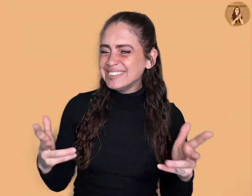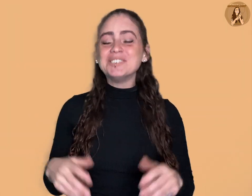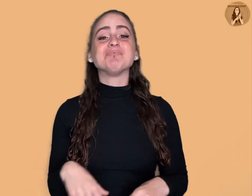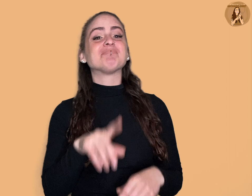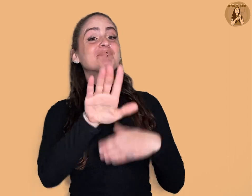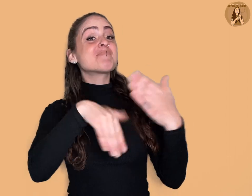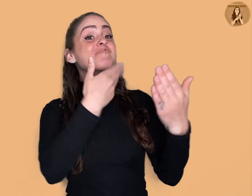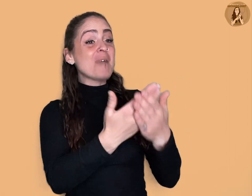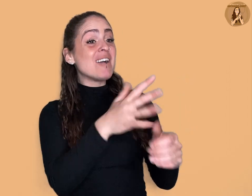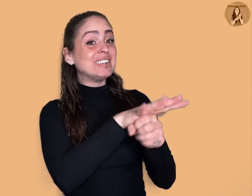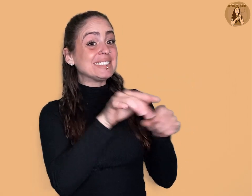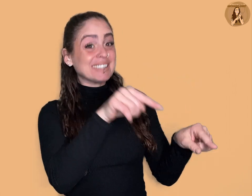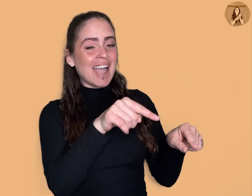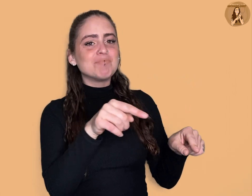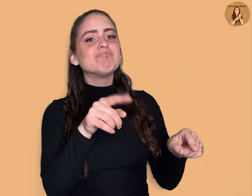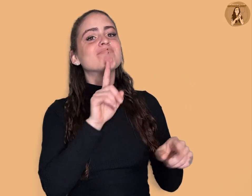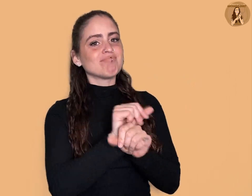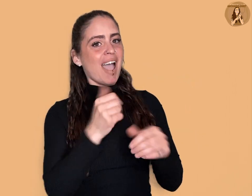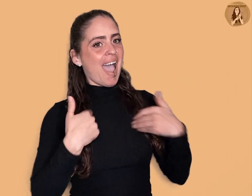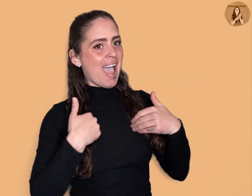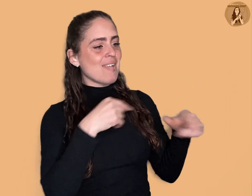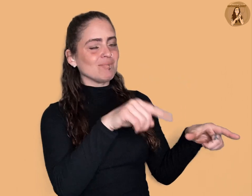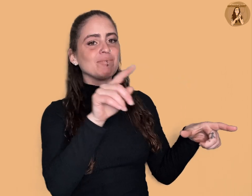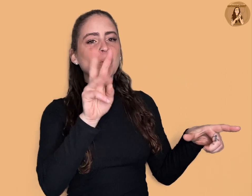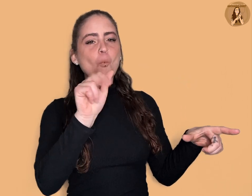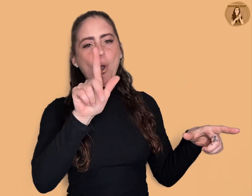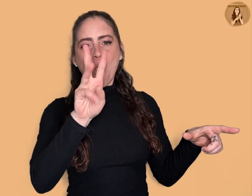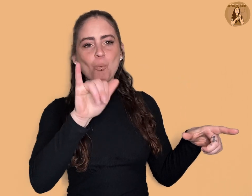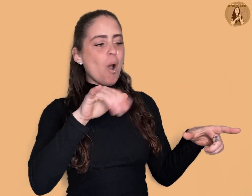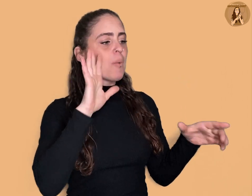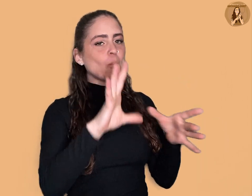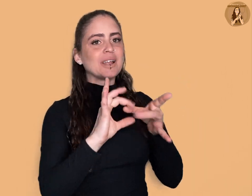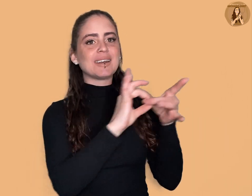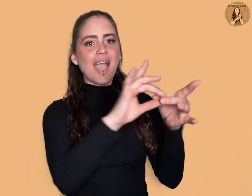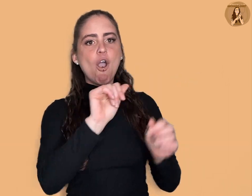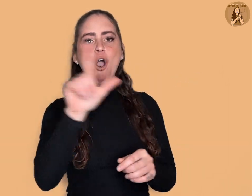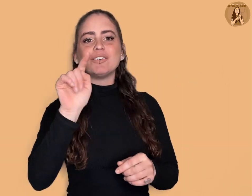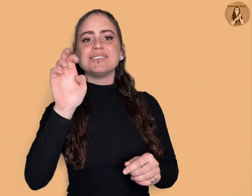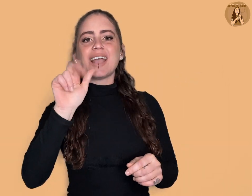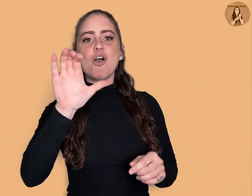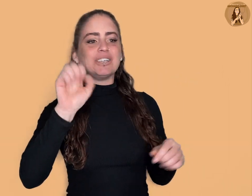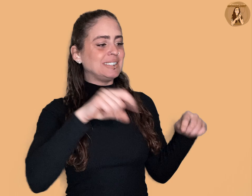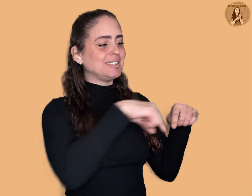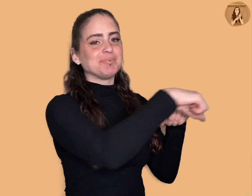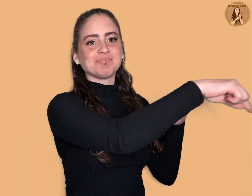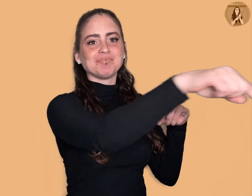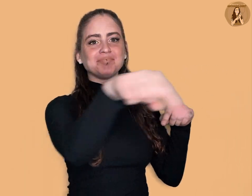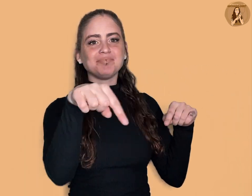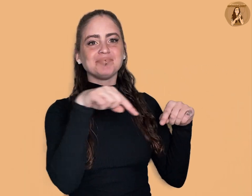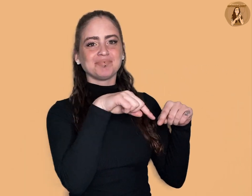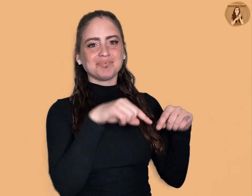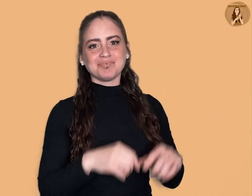and a walkway that encircles the tumulus mound connecting all the terraces to each other.